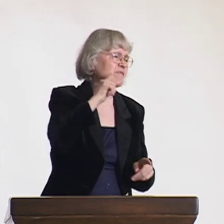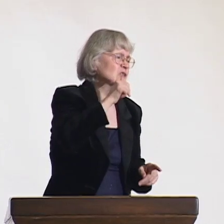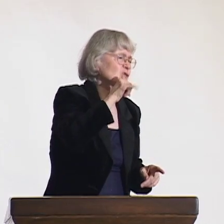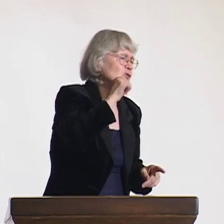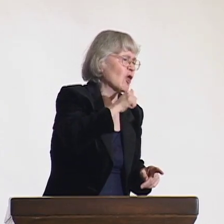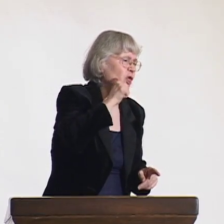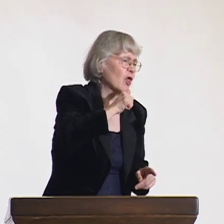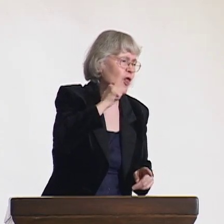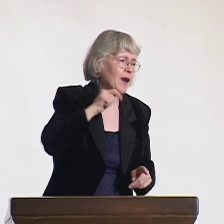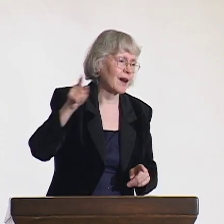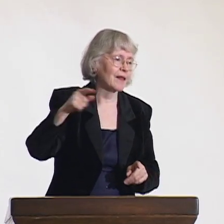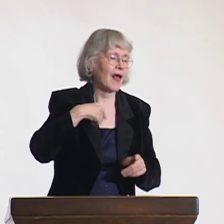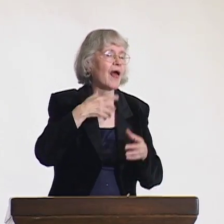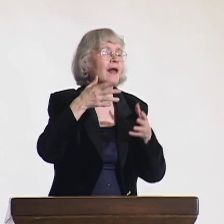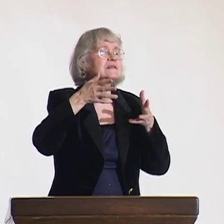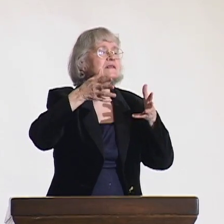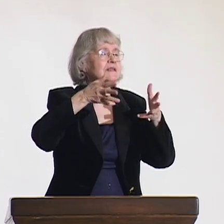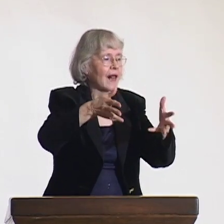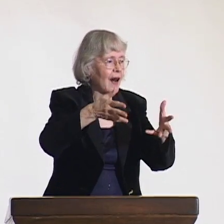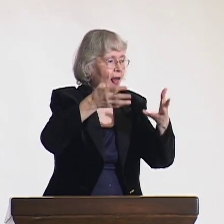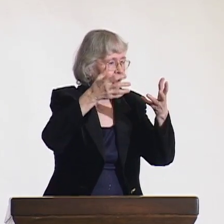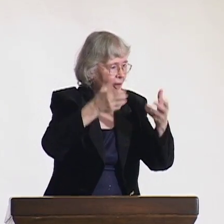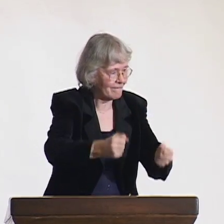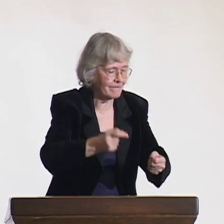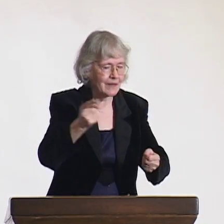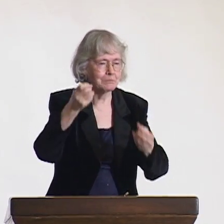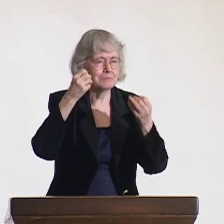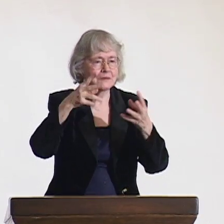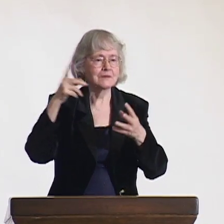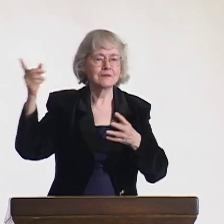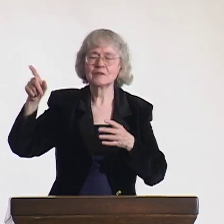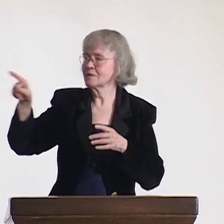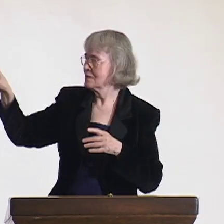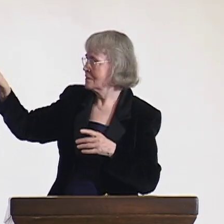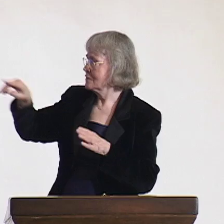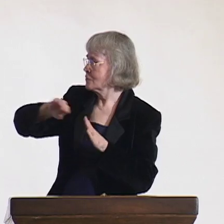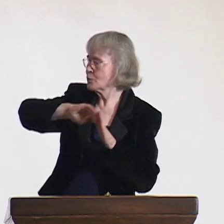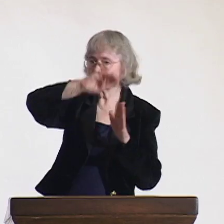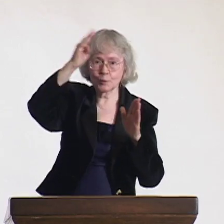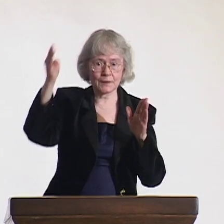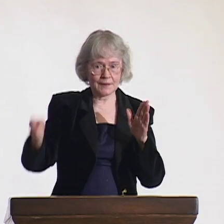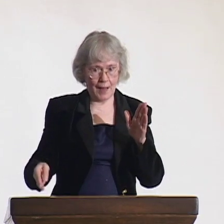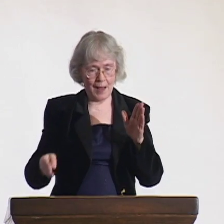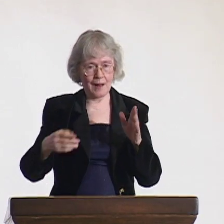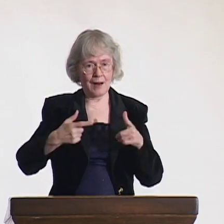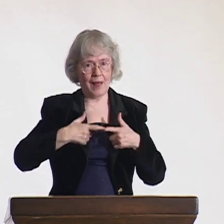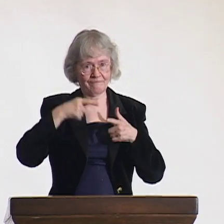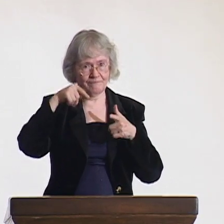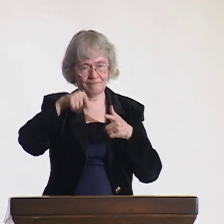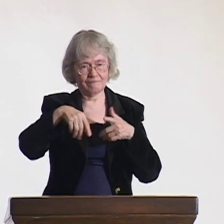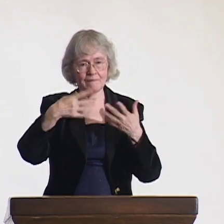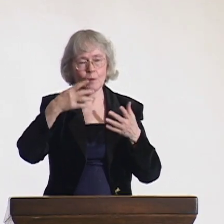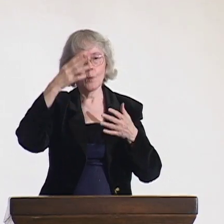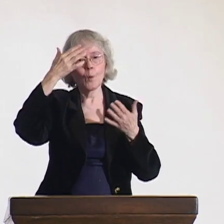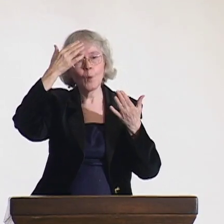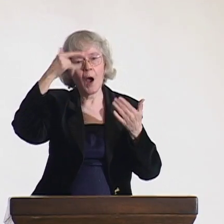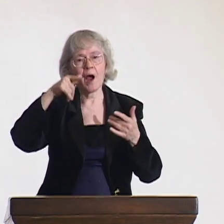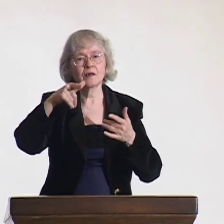That was a young deaf girl. These are the types of homes that are very common in the area.